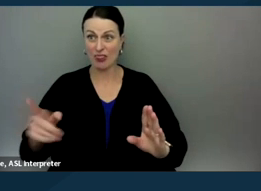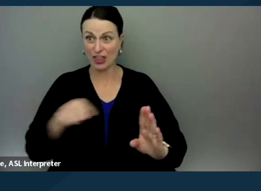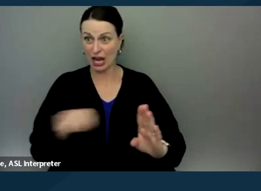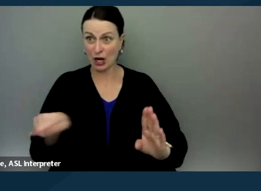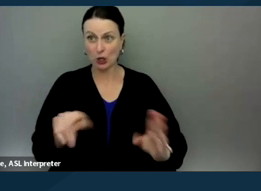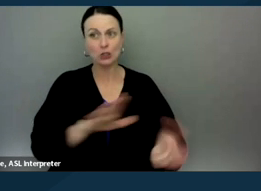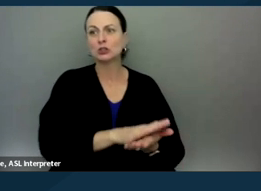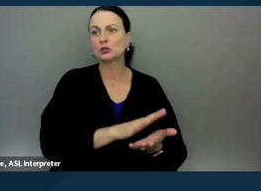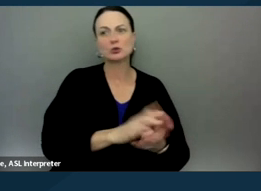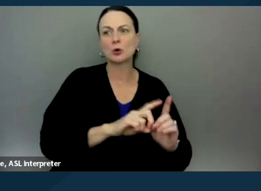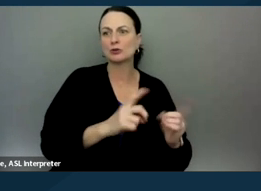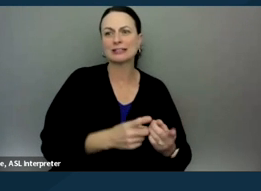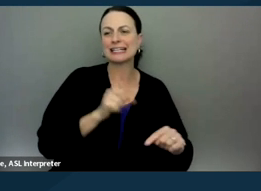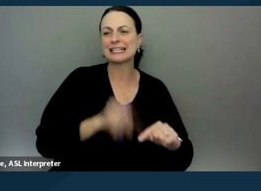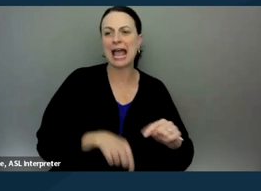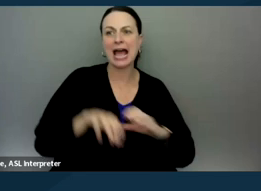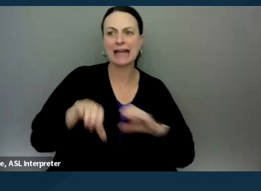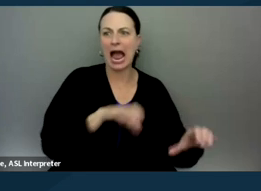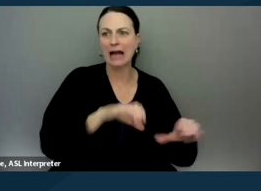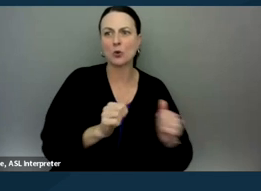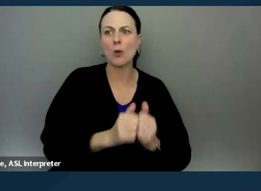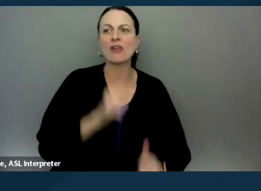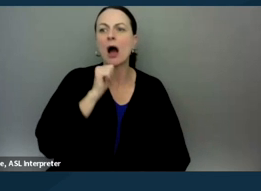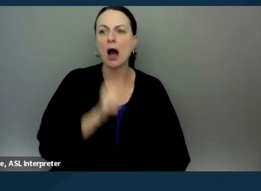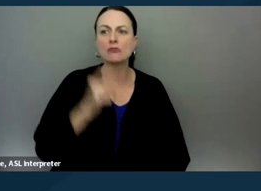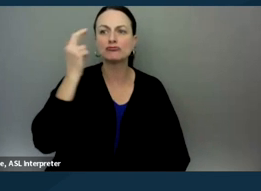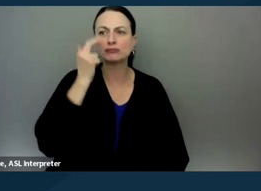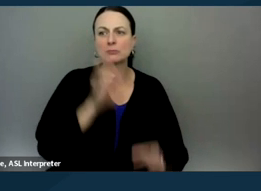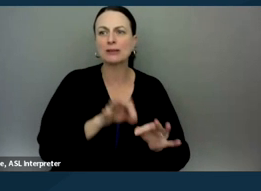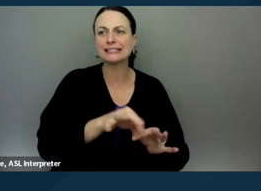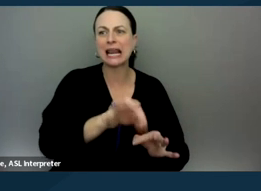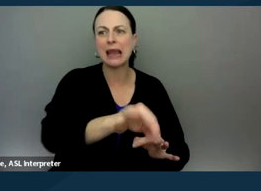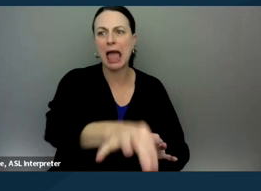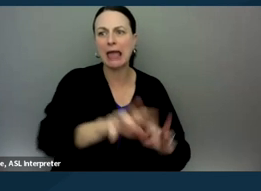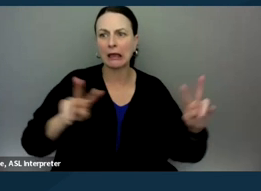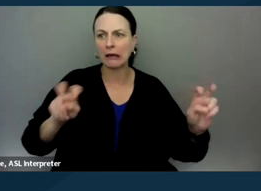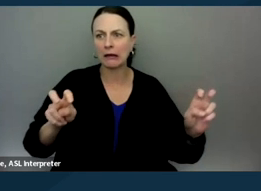cannot act with unreasonable delay. There's really no legal case that defines in California